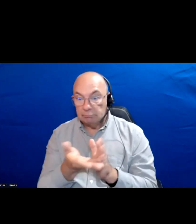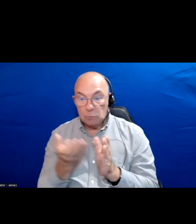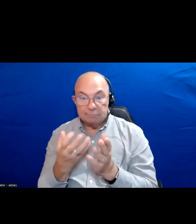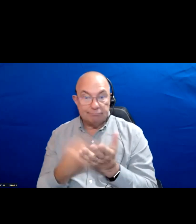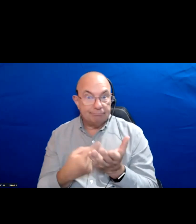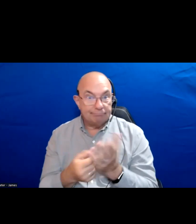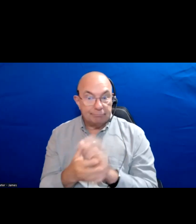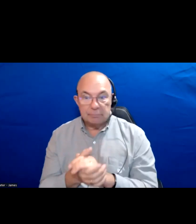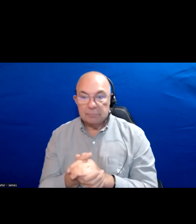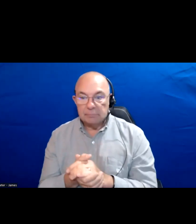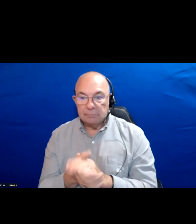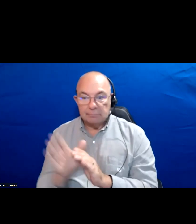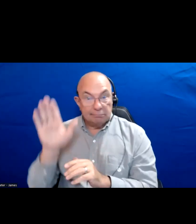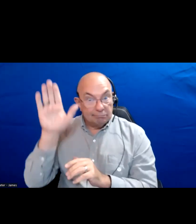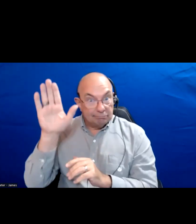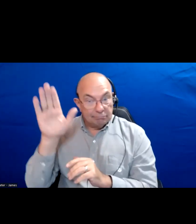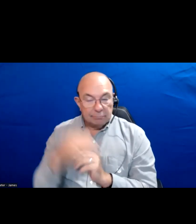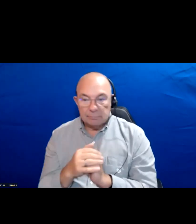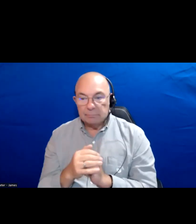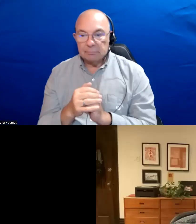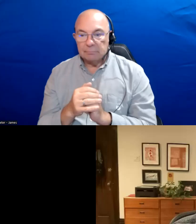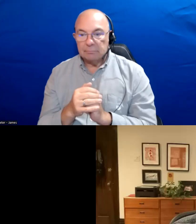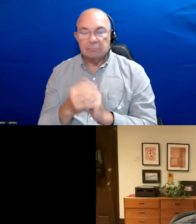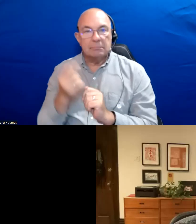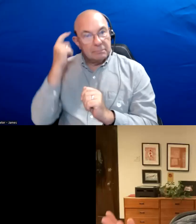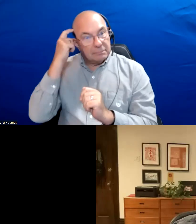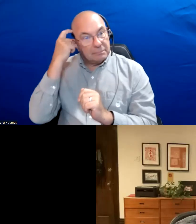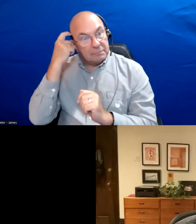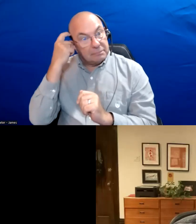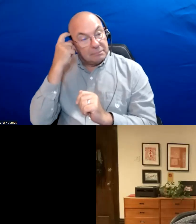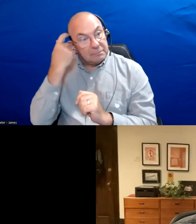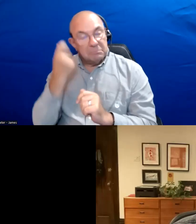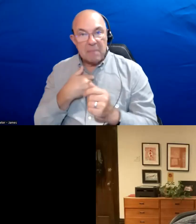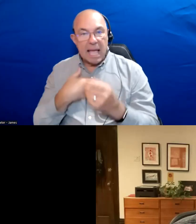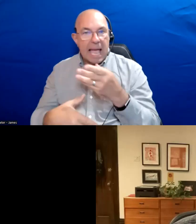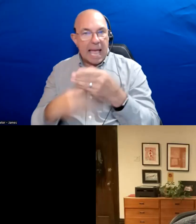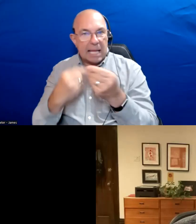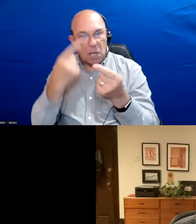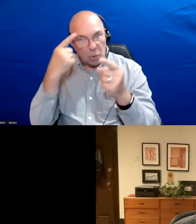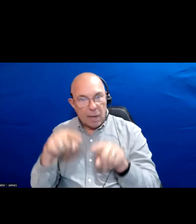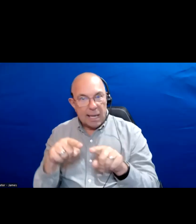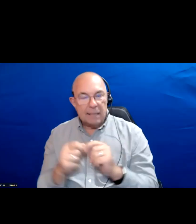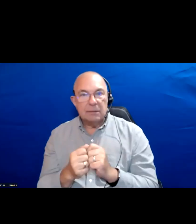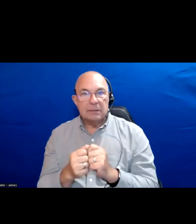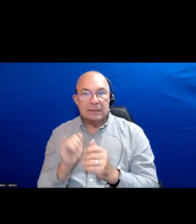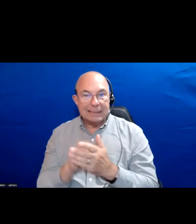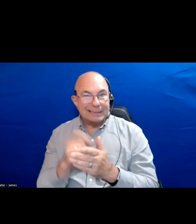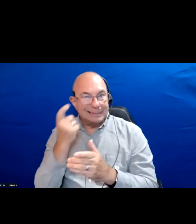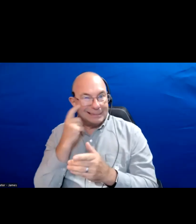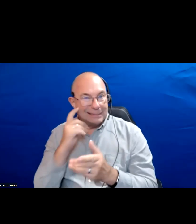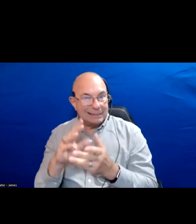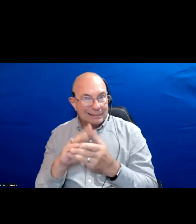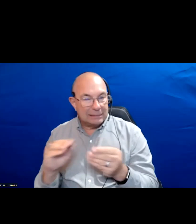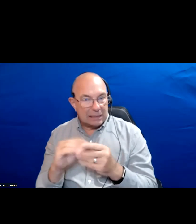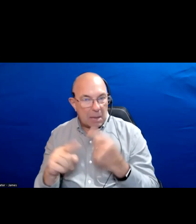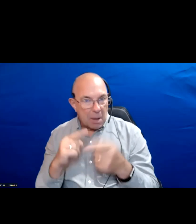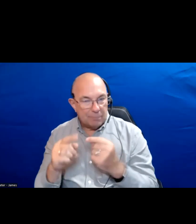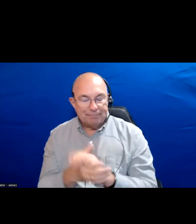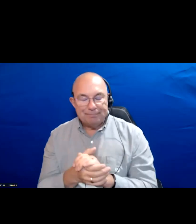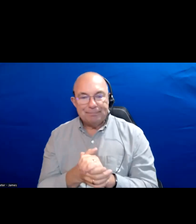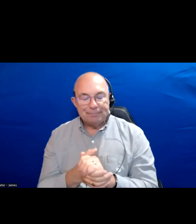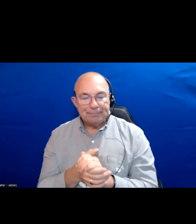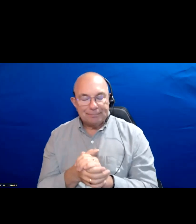If I could add and I agree with everything that Debbie was talking about.